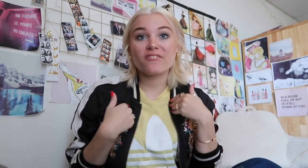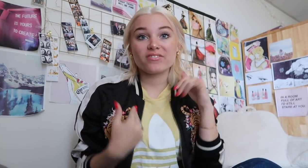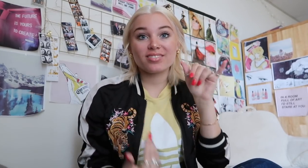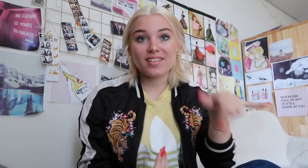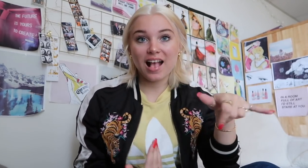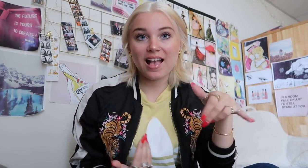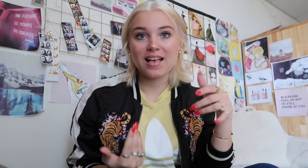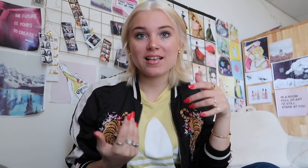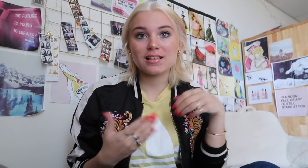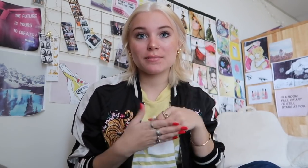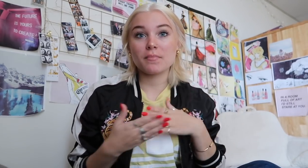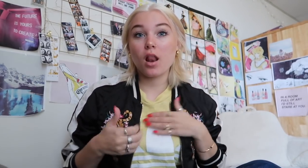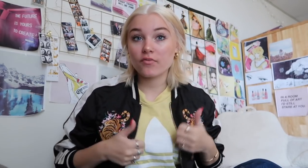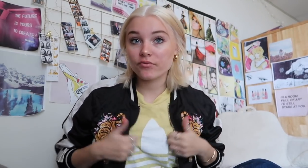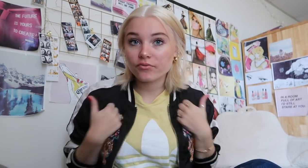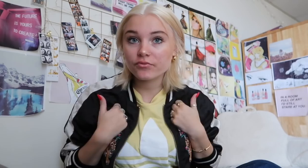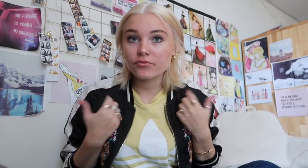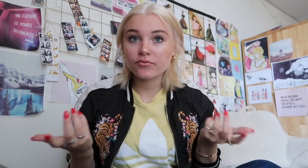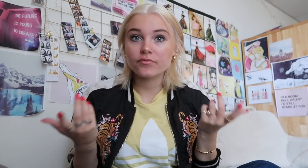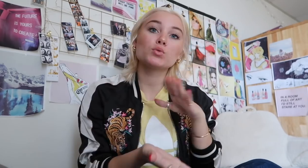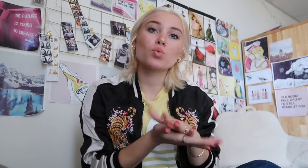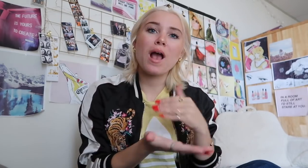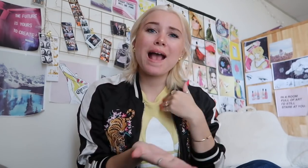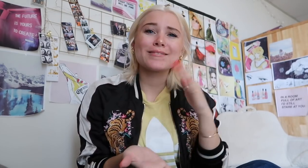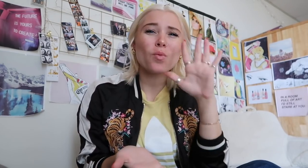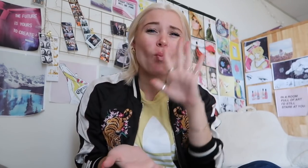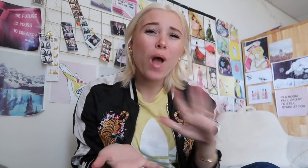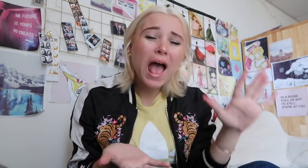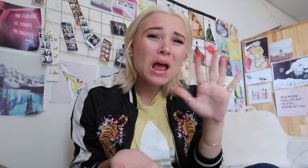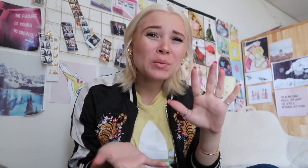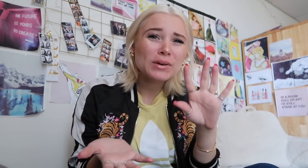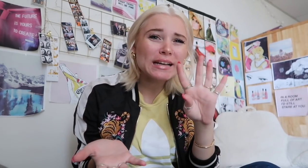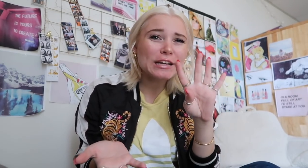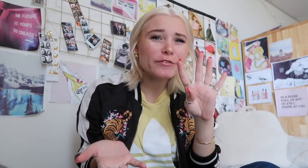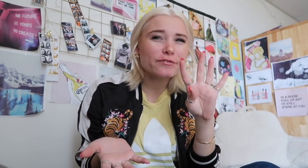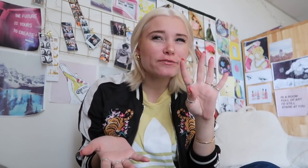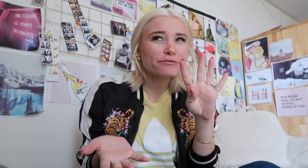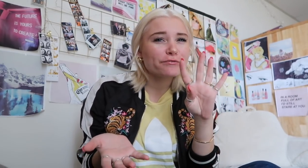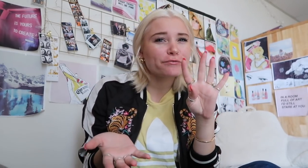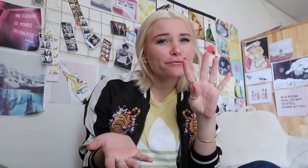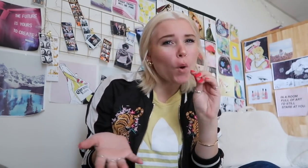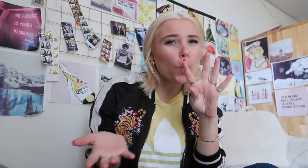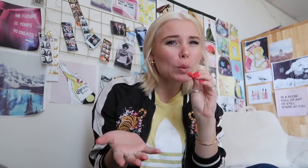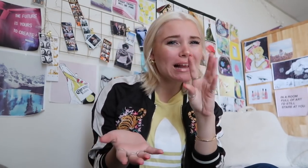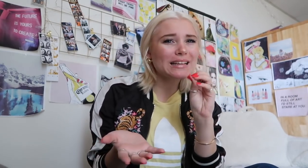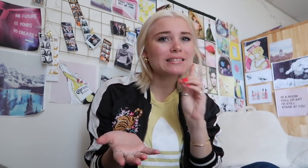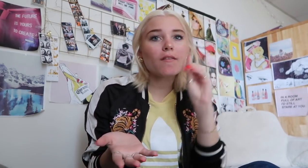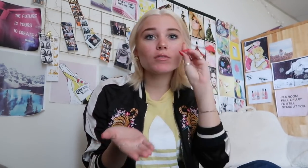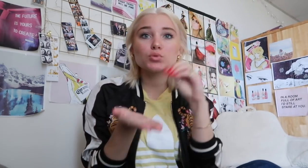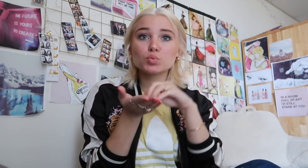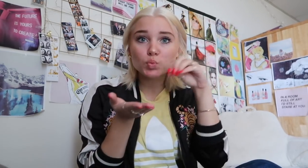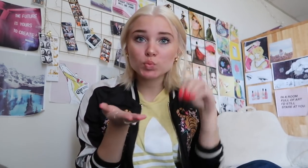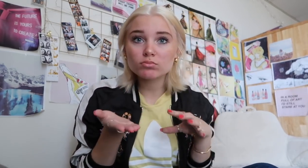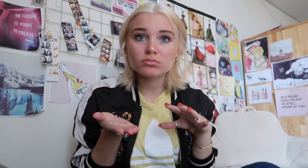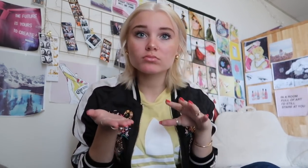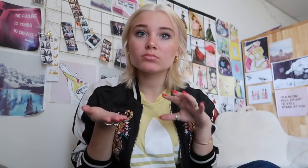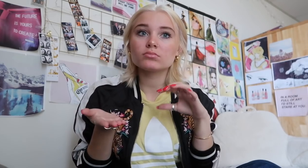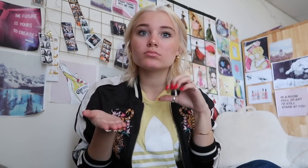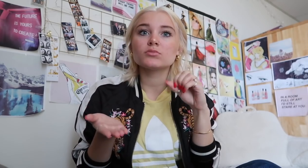to have that when I grew up Also, my school have around 40 deaf students who are enrolled to my school